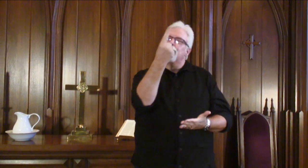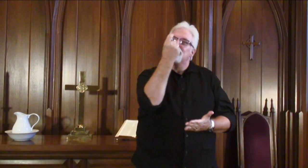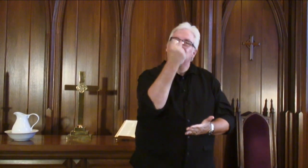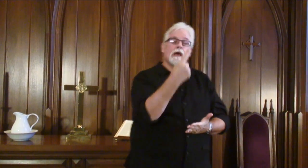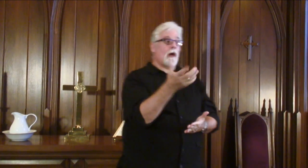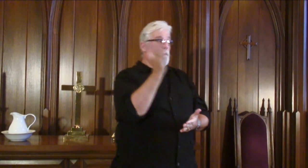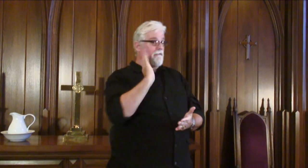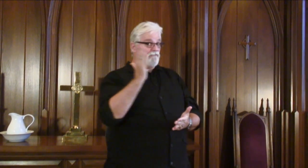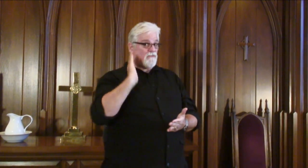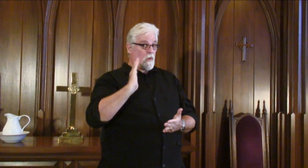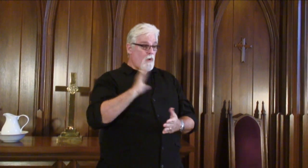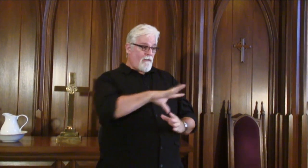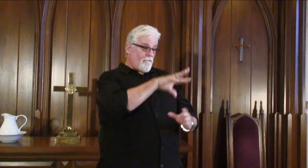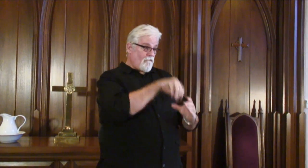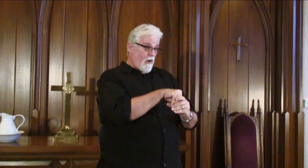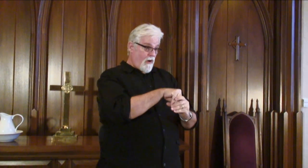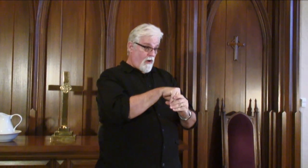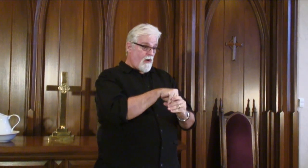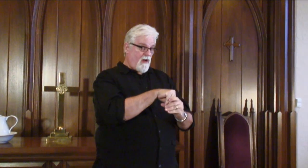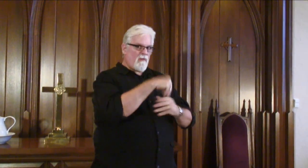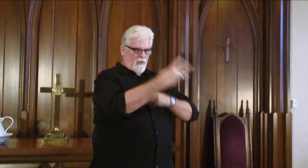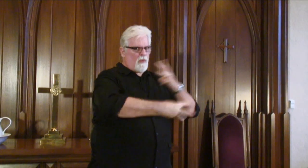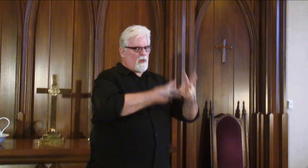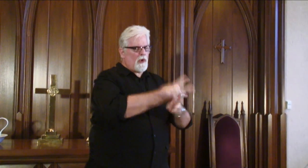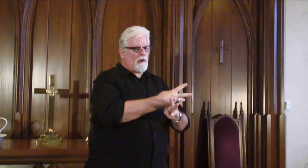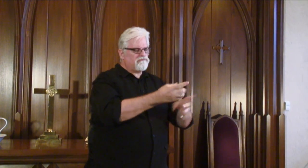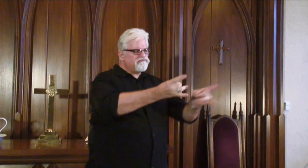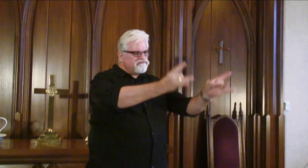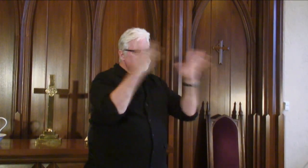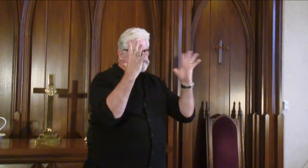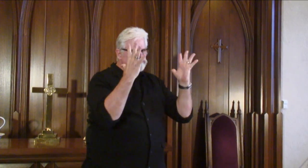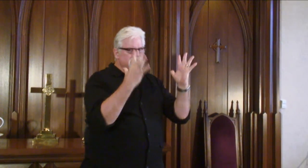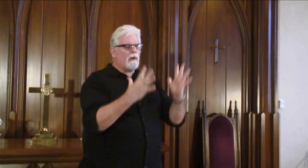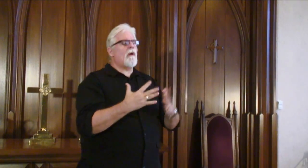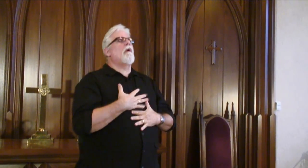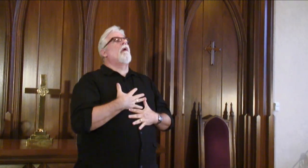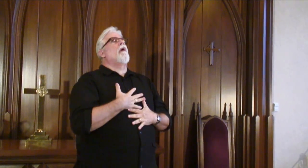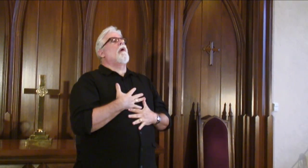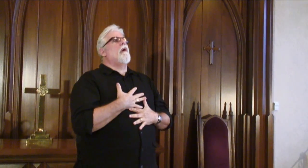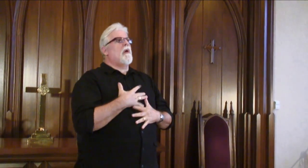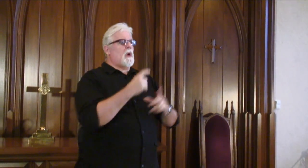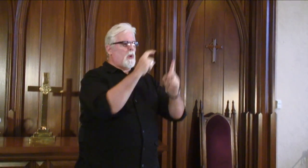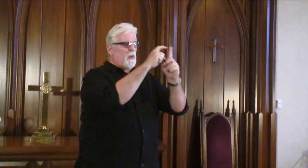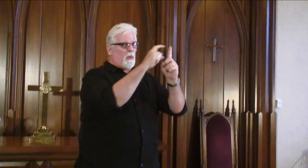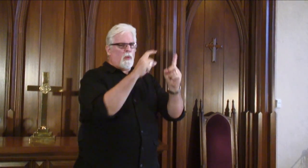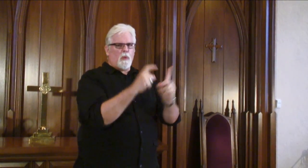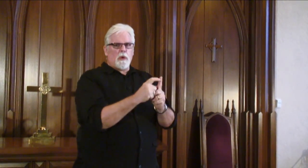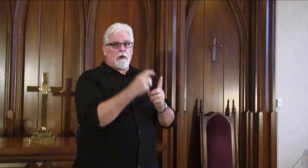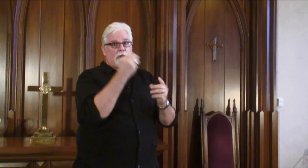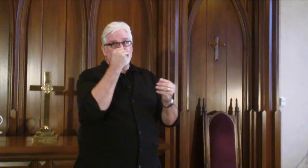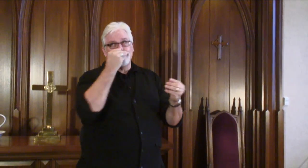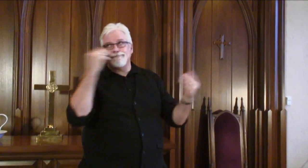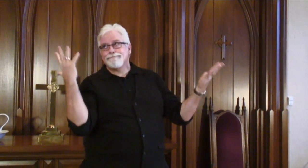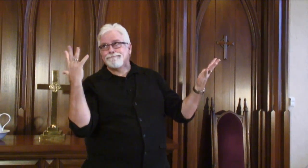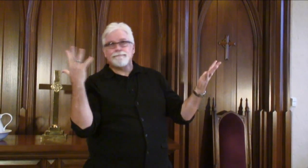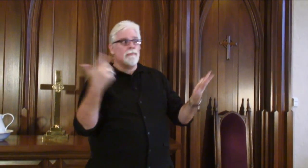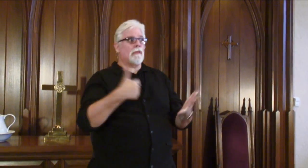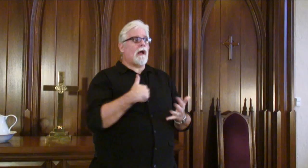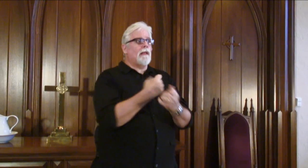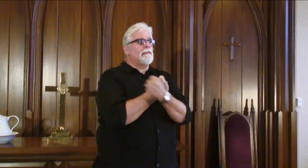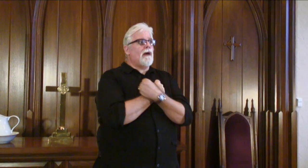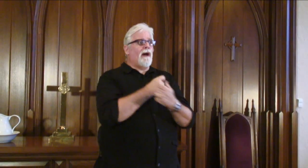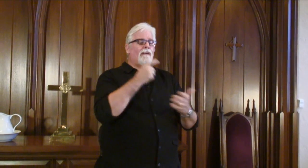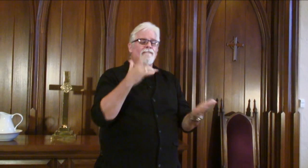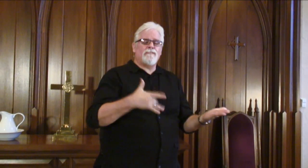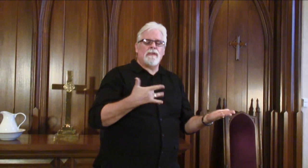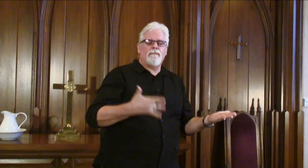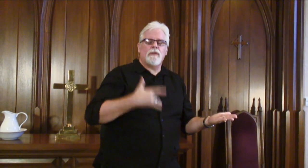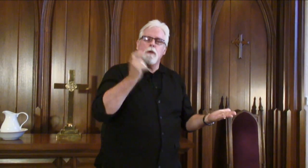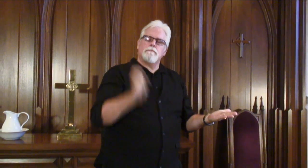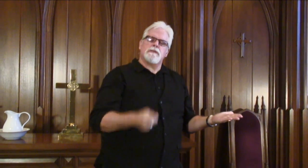You see a long time ago I was involved in the world. The words to the songs meant nothing